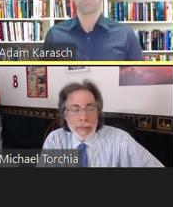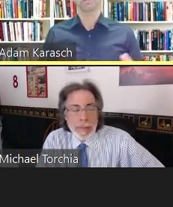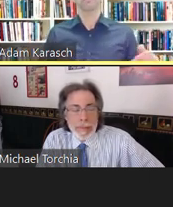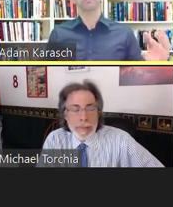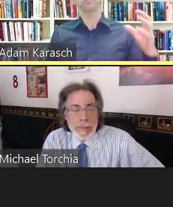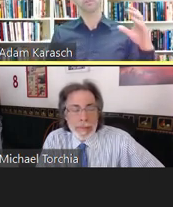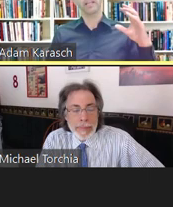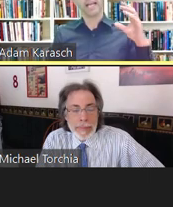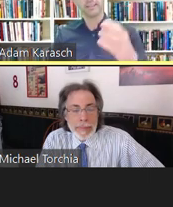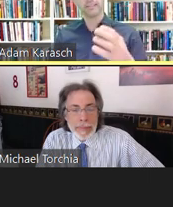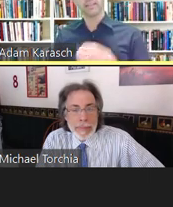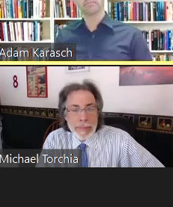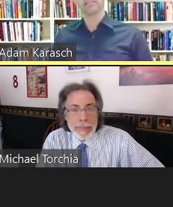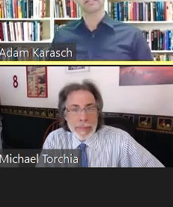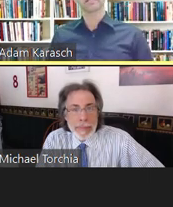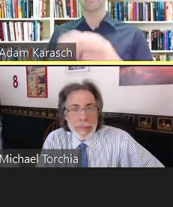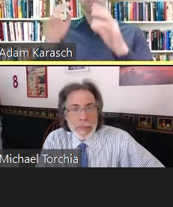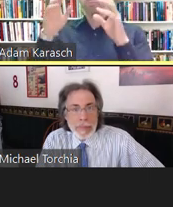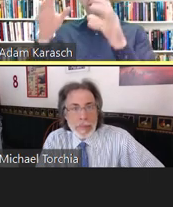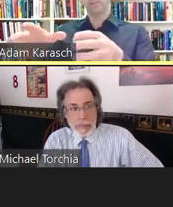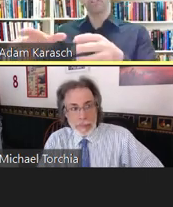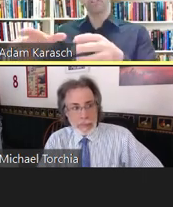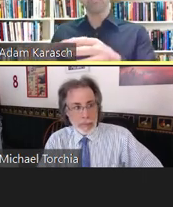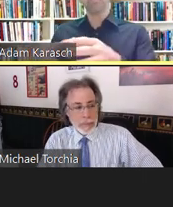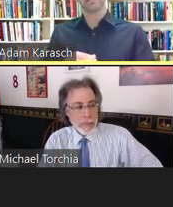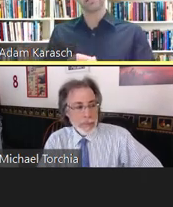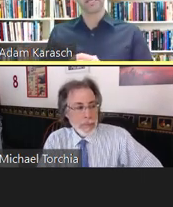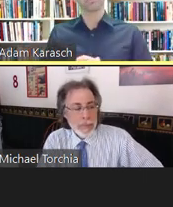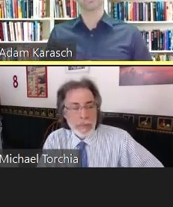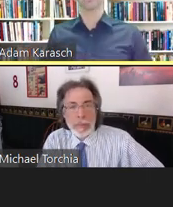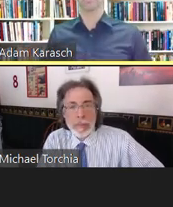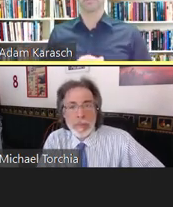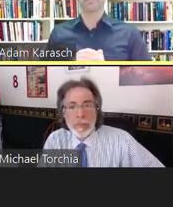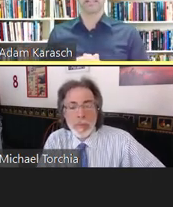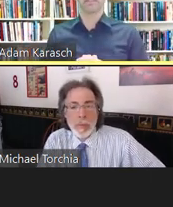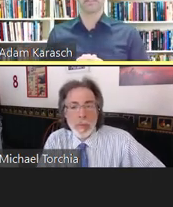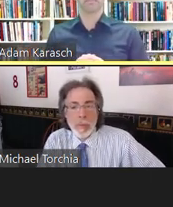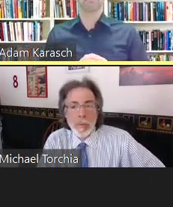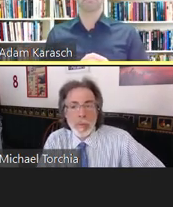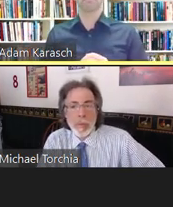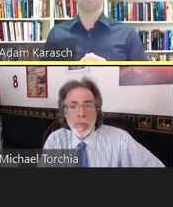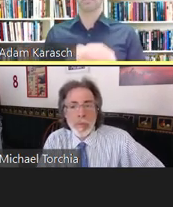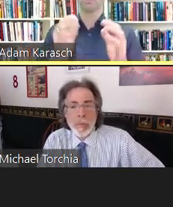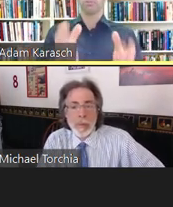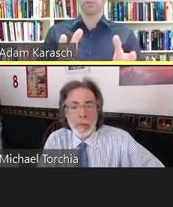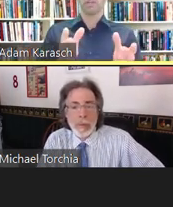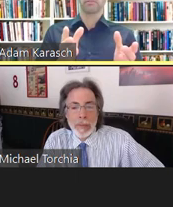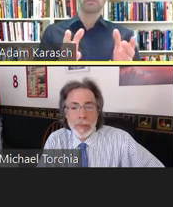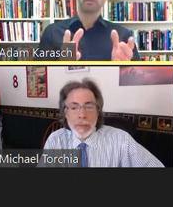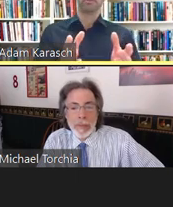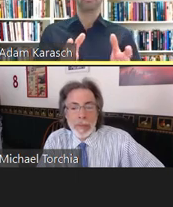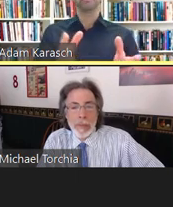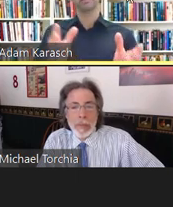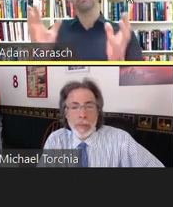please feel free to ask them. Just put them in the chatbox, and we'll do our best to get to them either during the presentation